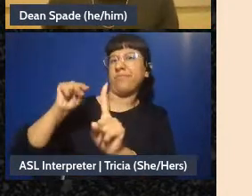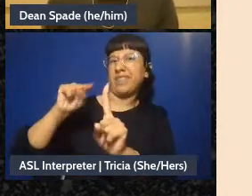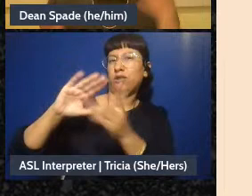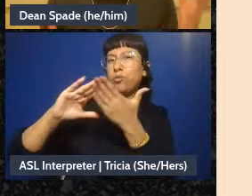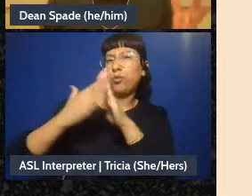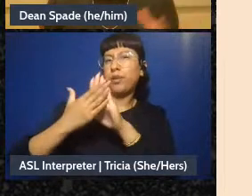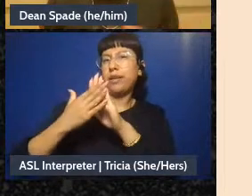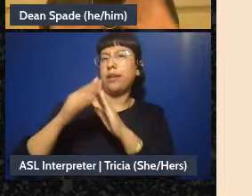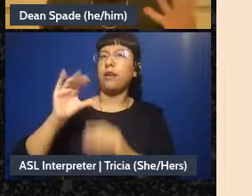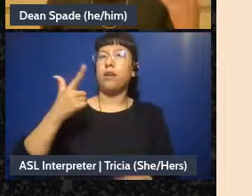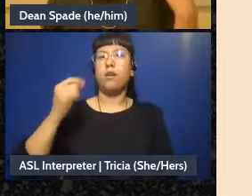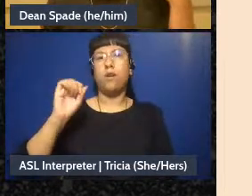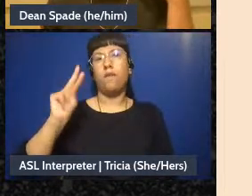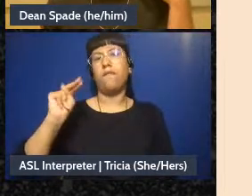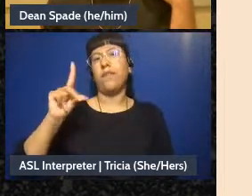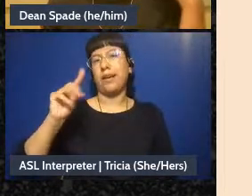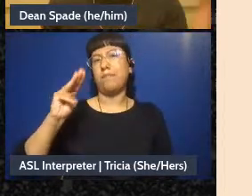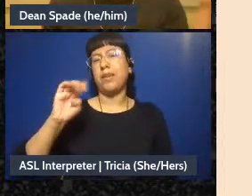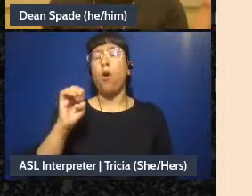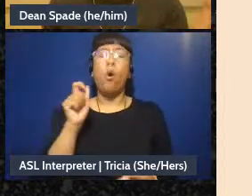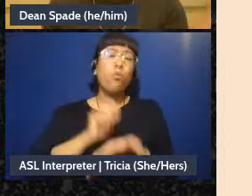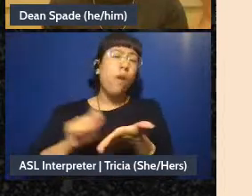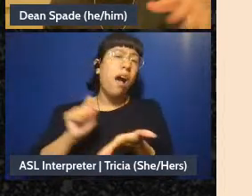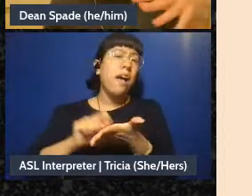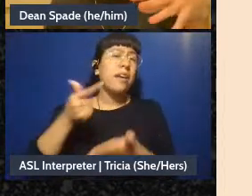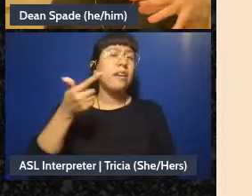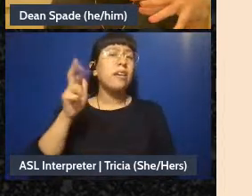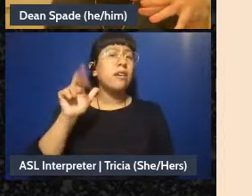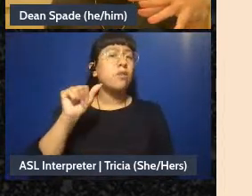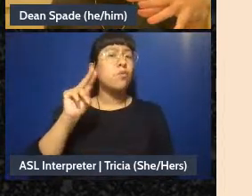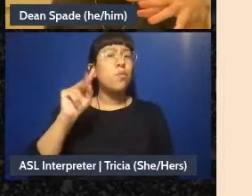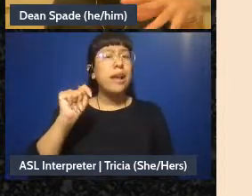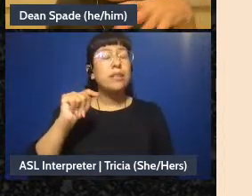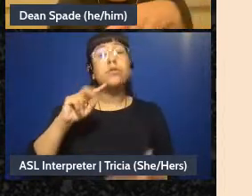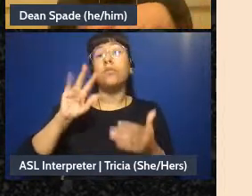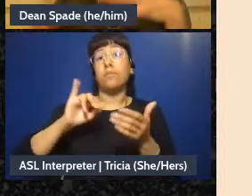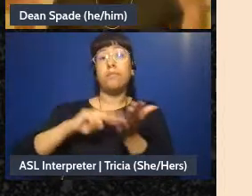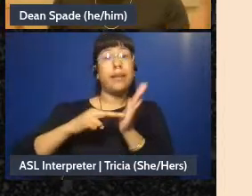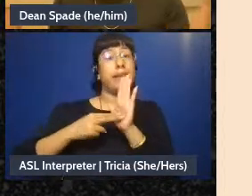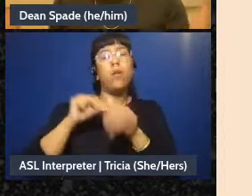write these grants, whatever it is. So having team work plans, it's like a way of having a